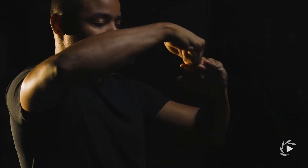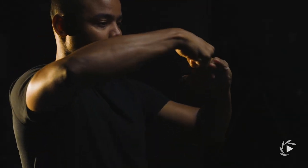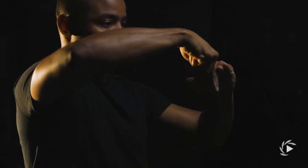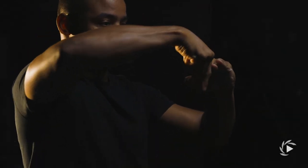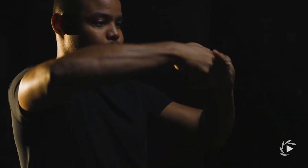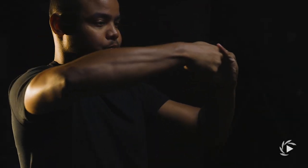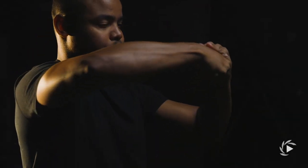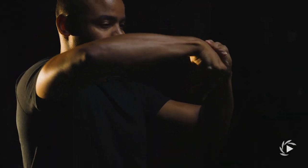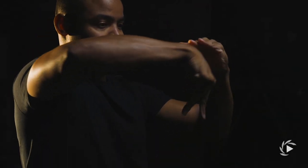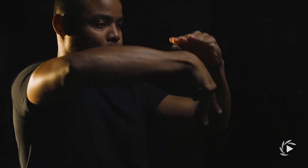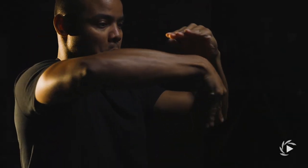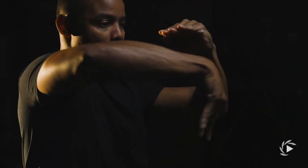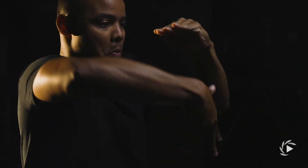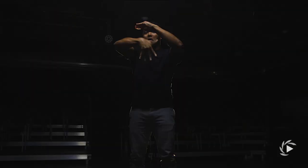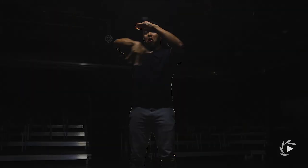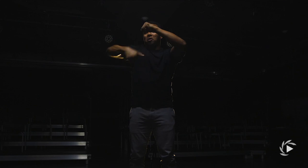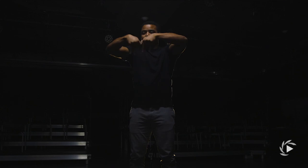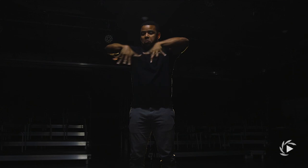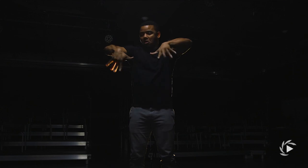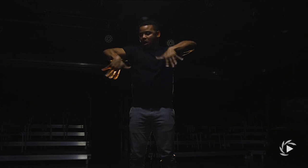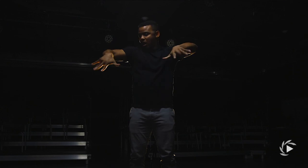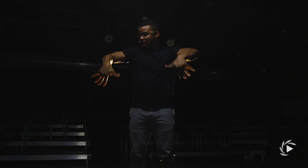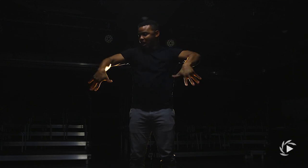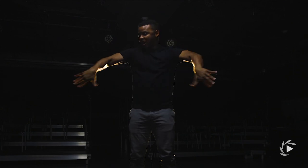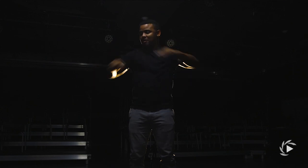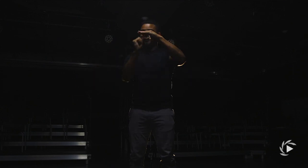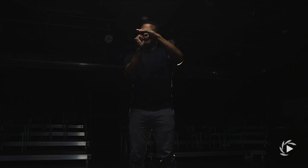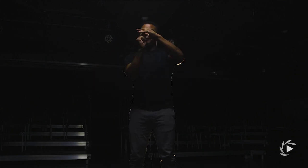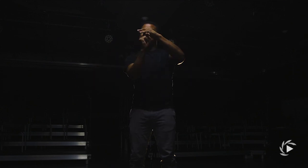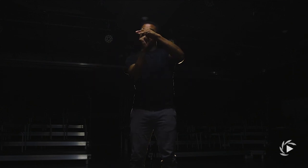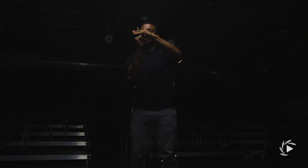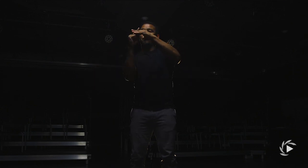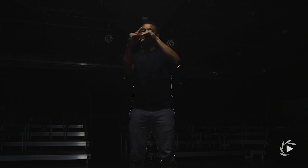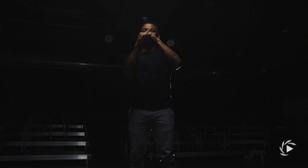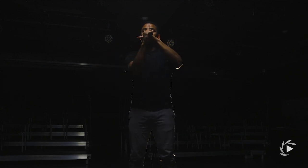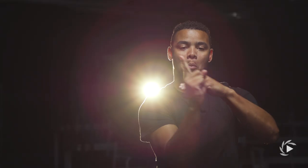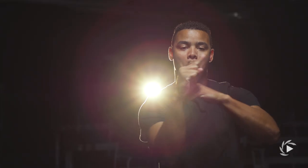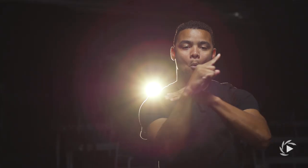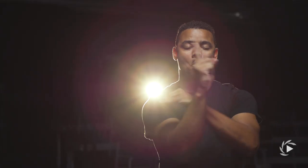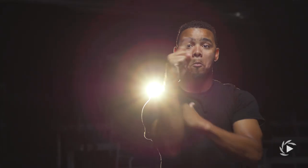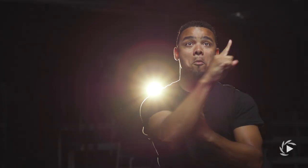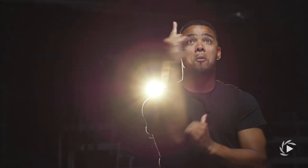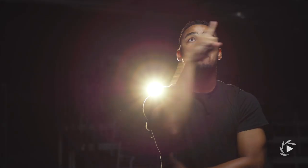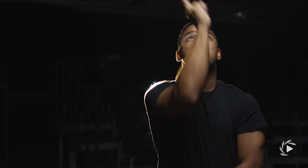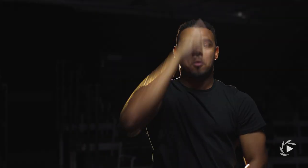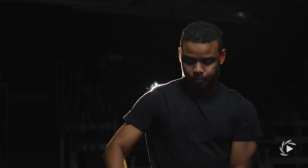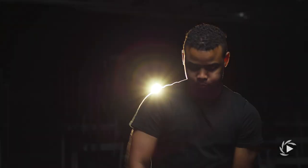You didn't use any types of, like, finger spelling or numbers and, not really language, you did more gesturing.